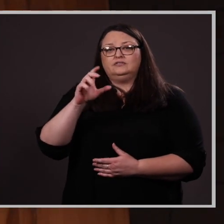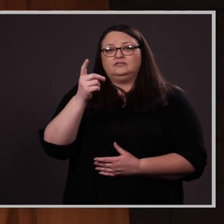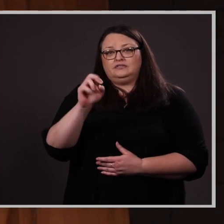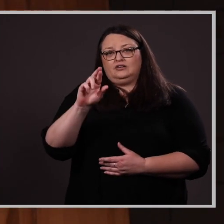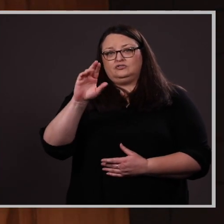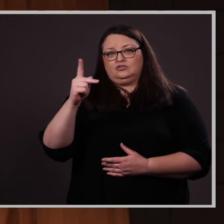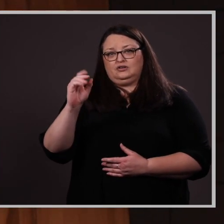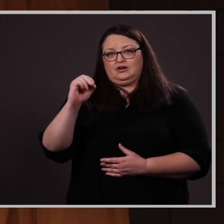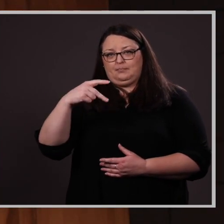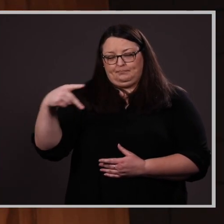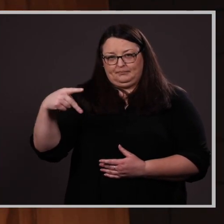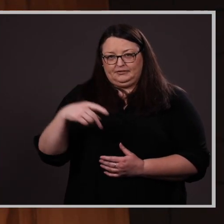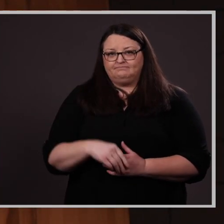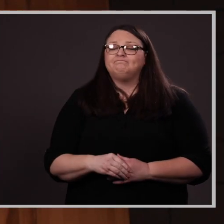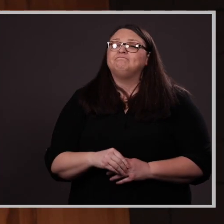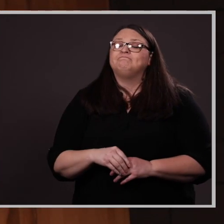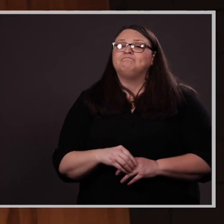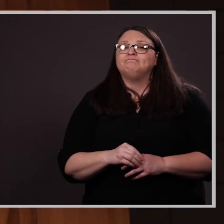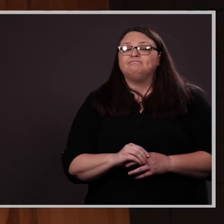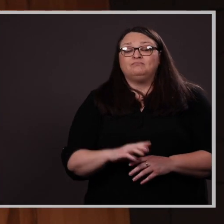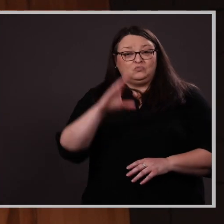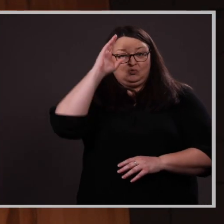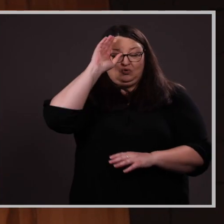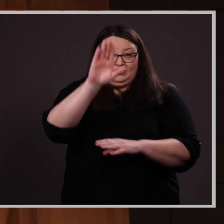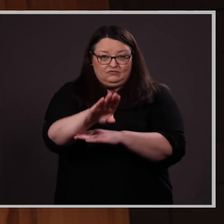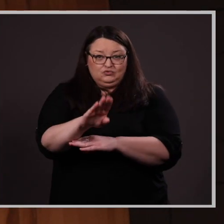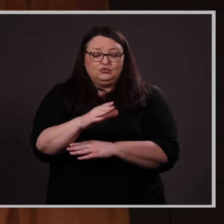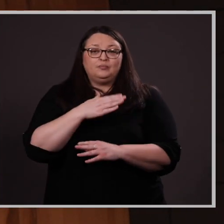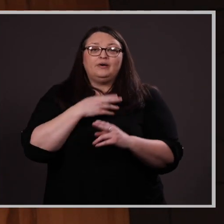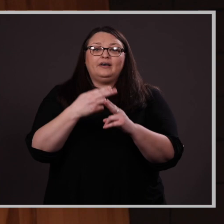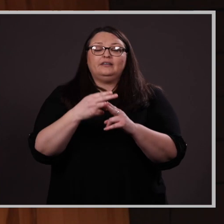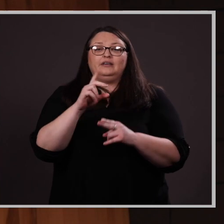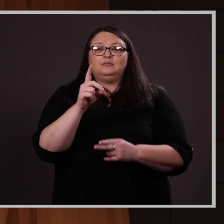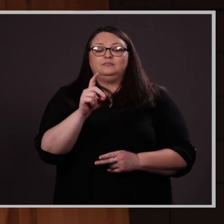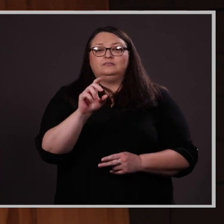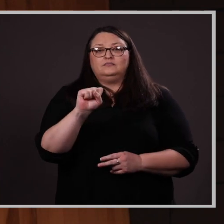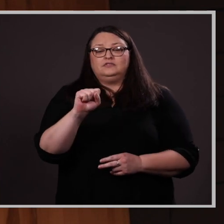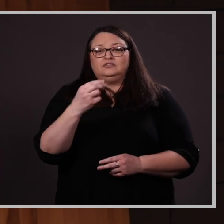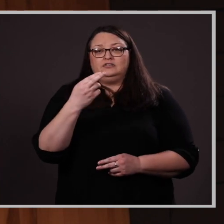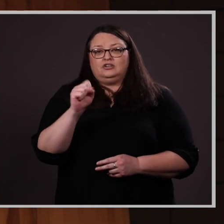Good afternoon, my name is Dr. Sacha Kopp and I am the Senior Vice Chancellor for Academic